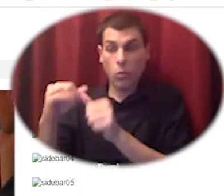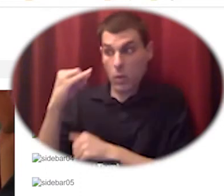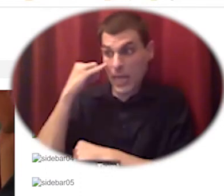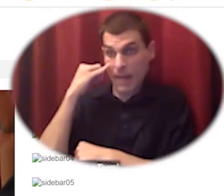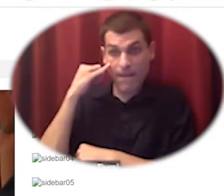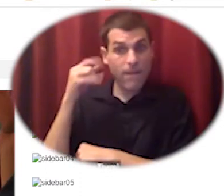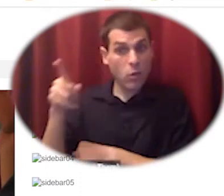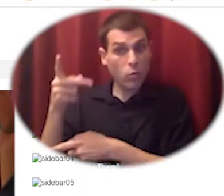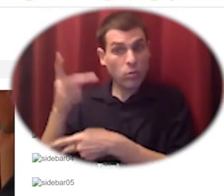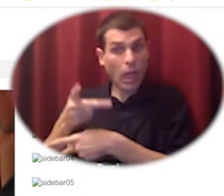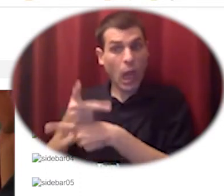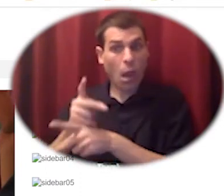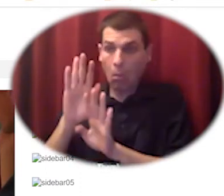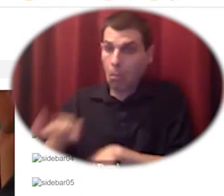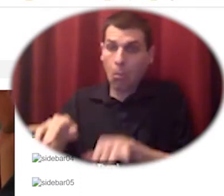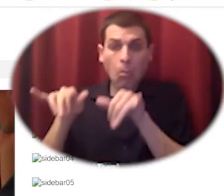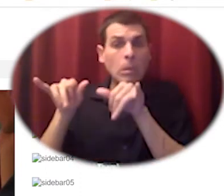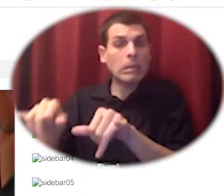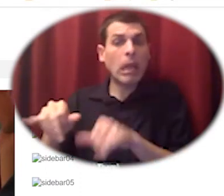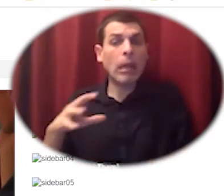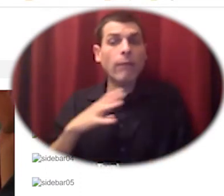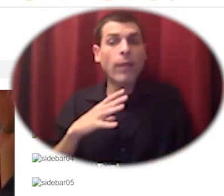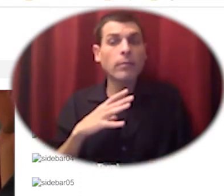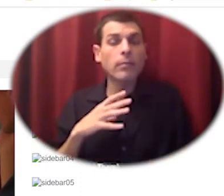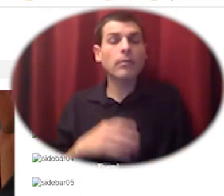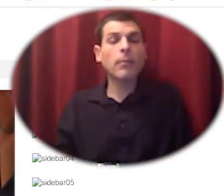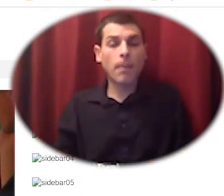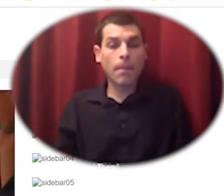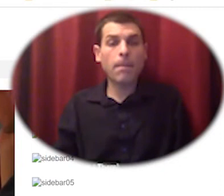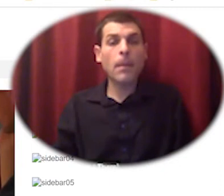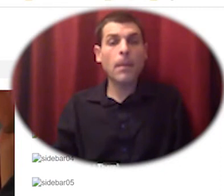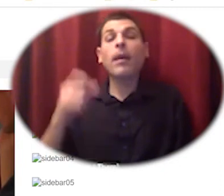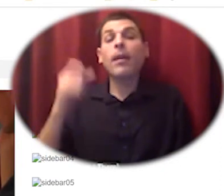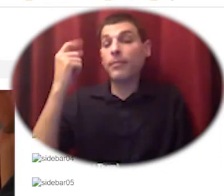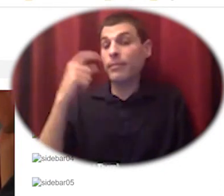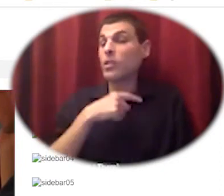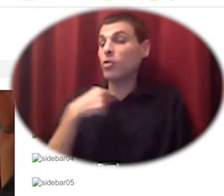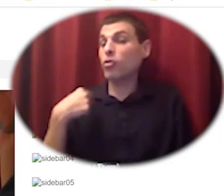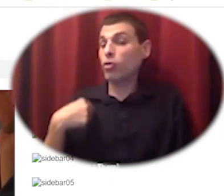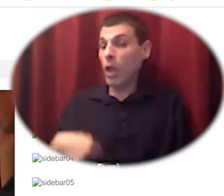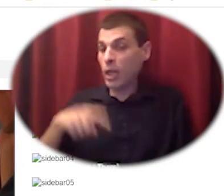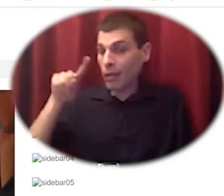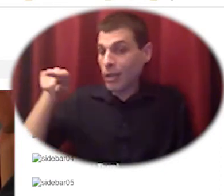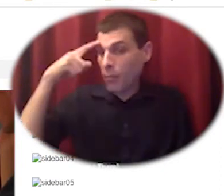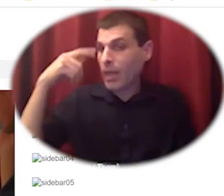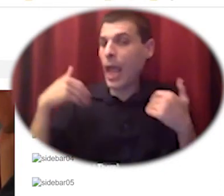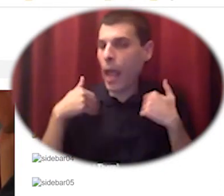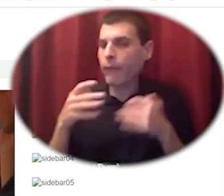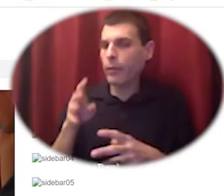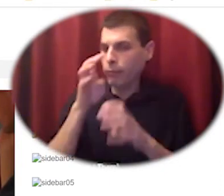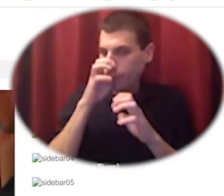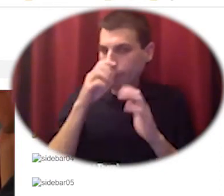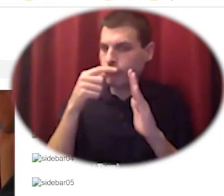the land according to what the chinese government had deemed was most appropriate they would have uh